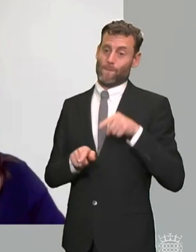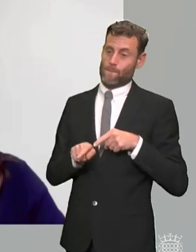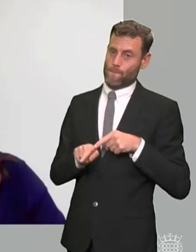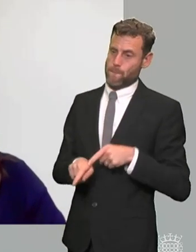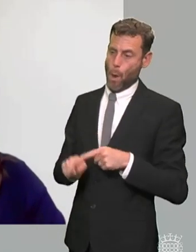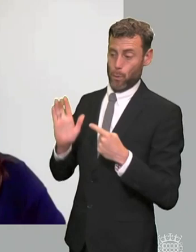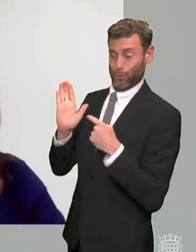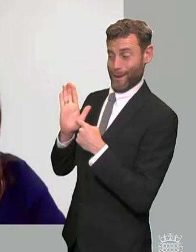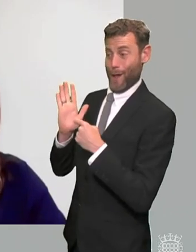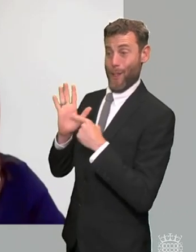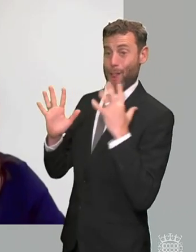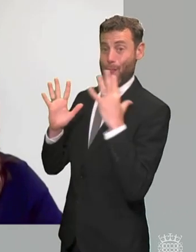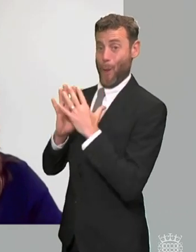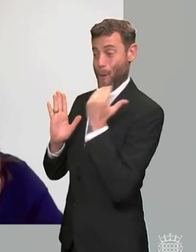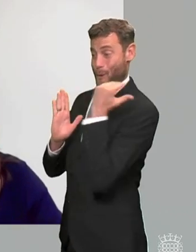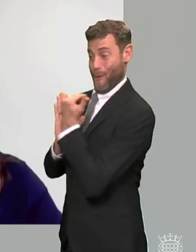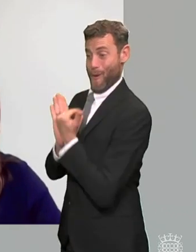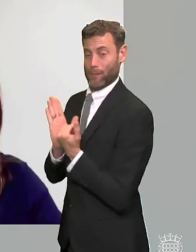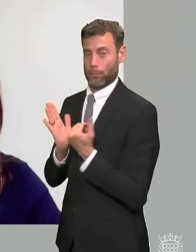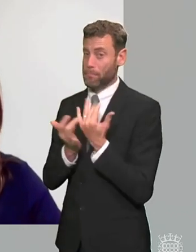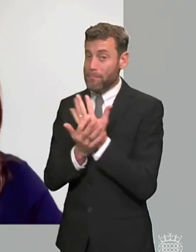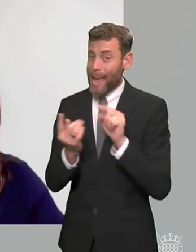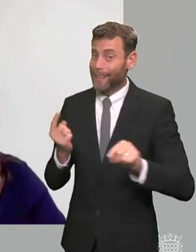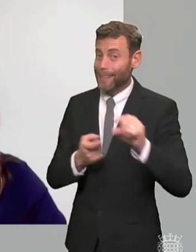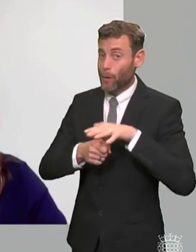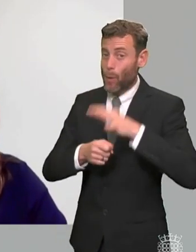the root of the problem and i think you know what the same review seems to have done is to